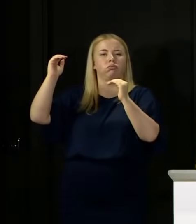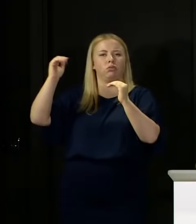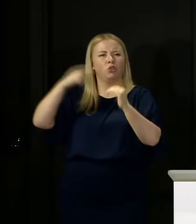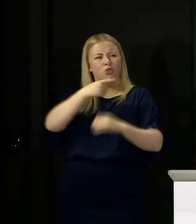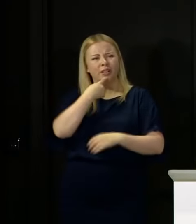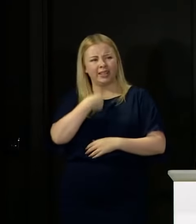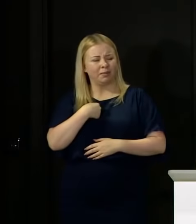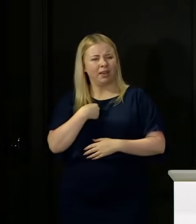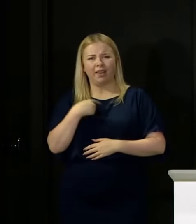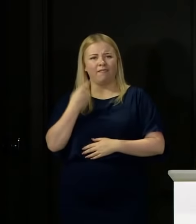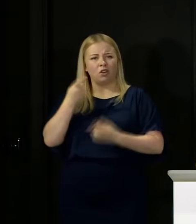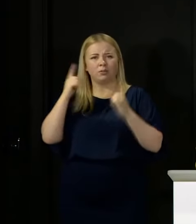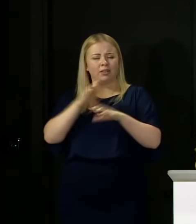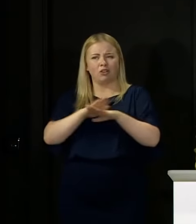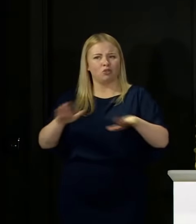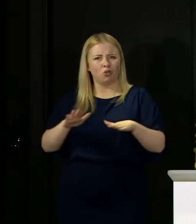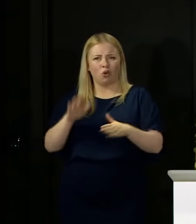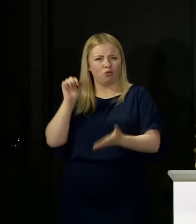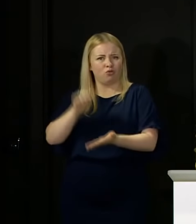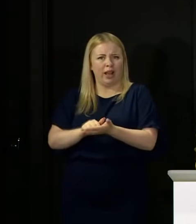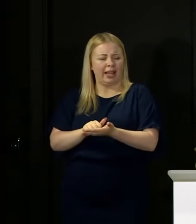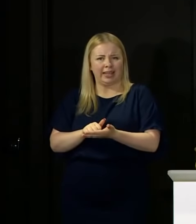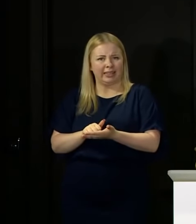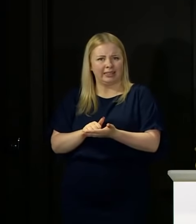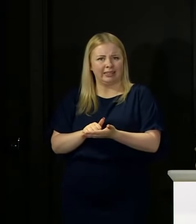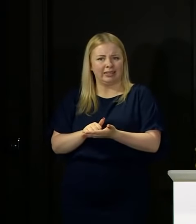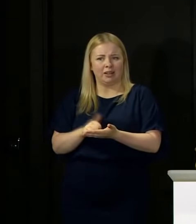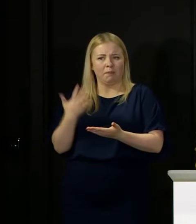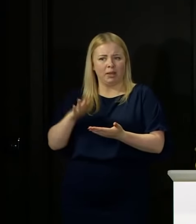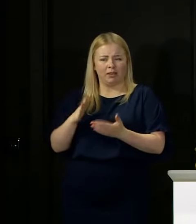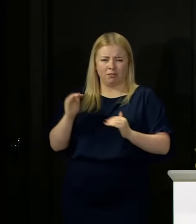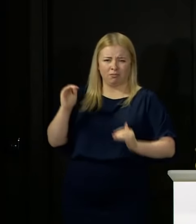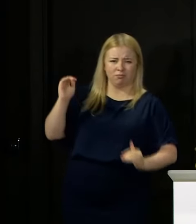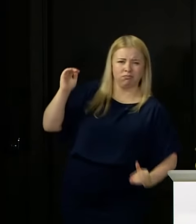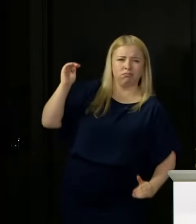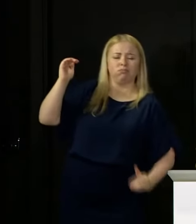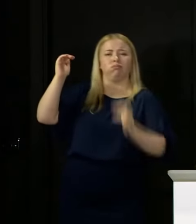Minister, that is not credible that you have had such an increase in pass rates in one